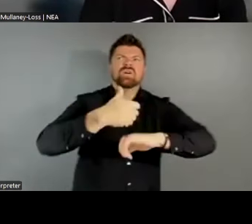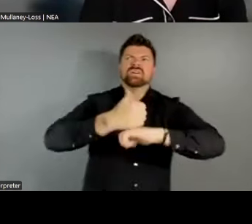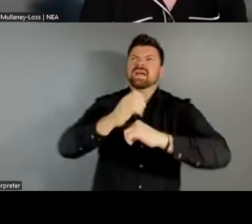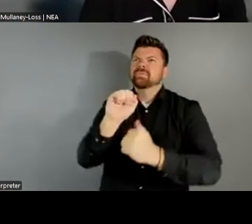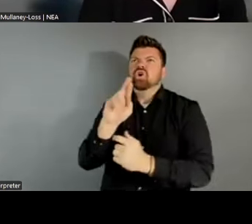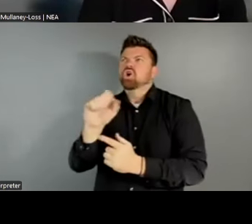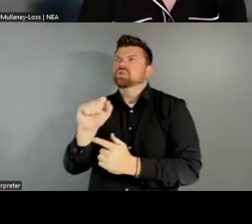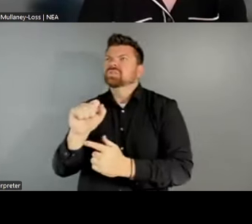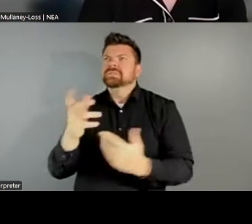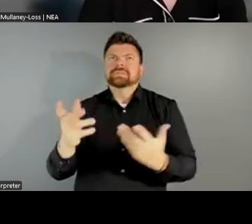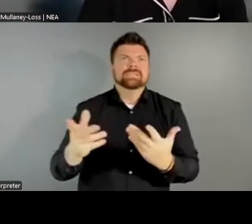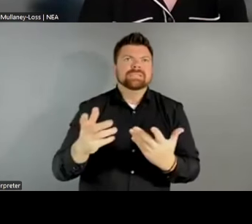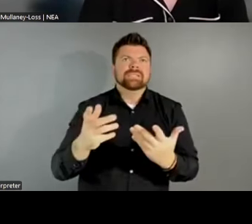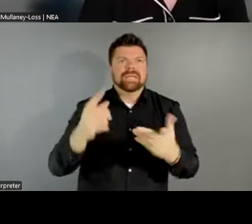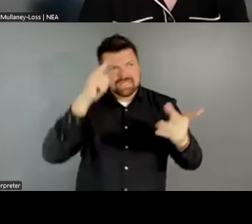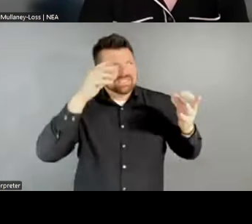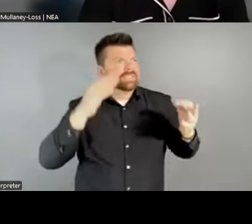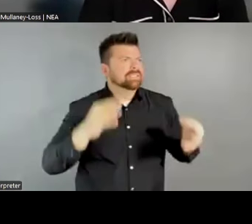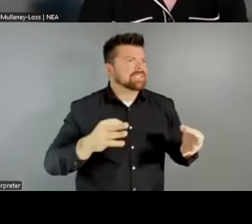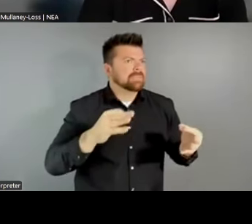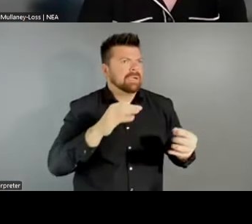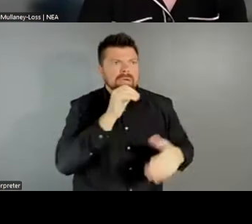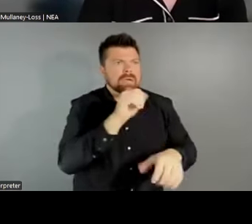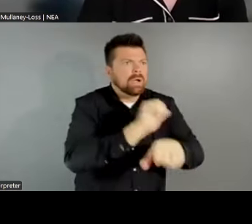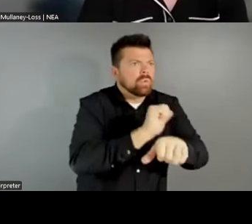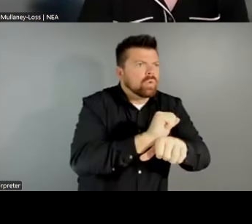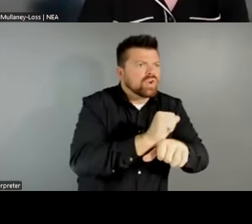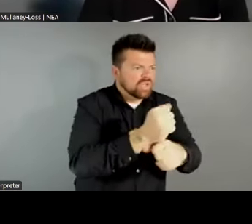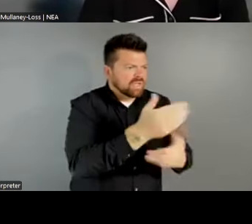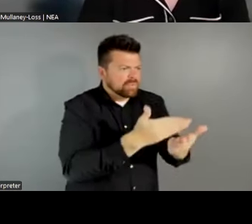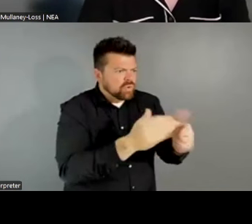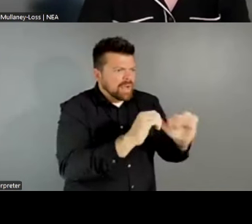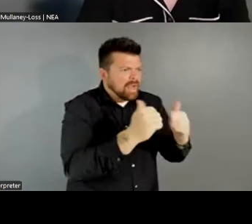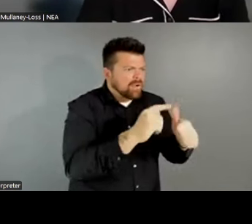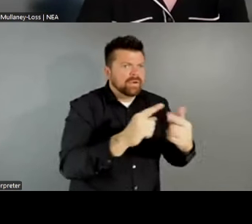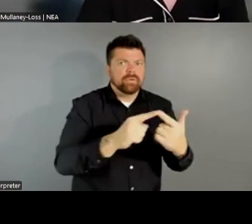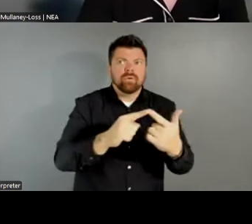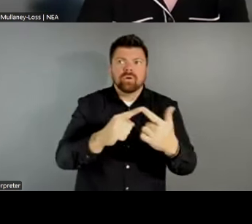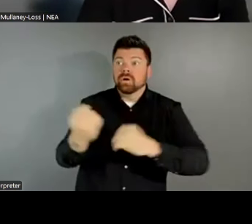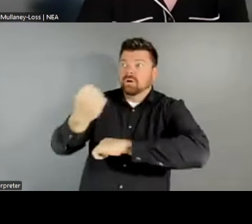about unemployment in the sector and organizations closing and merging and questions about the value